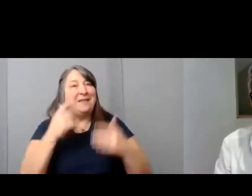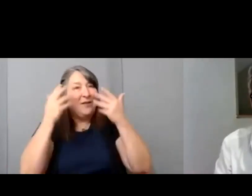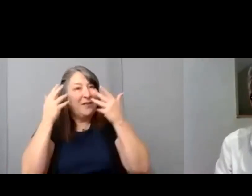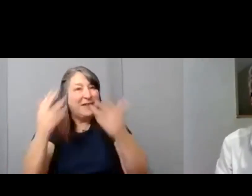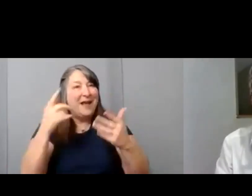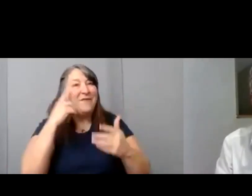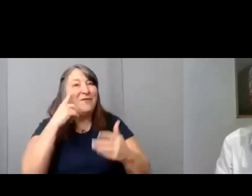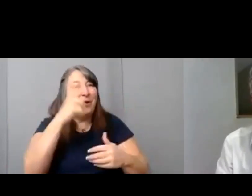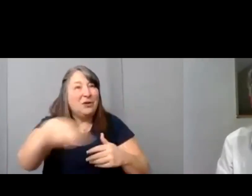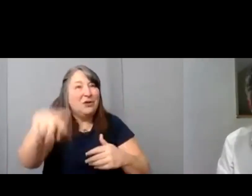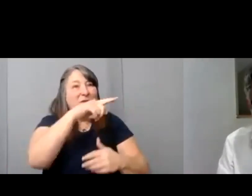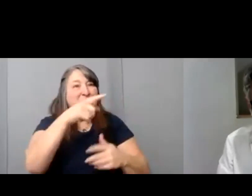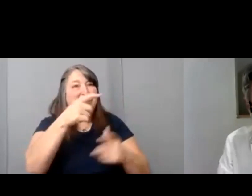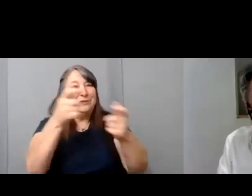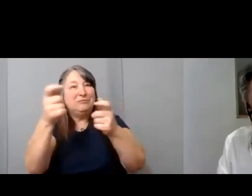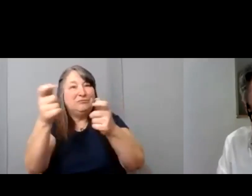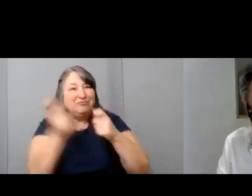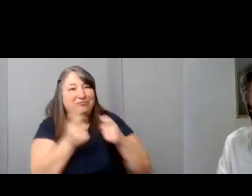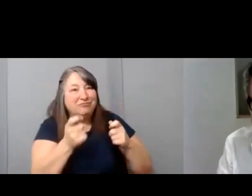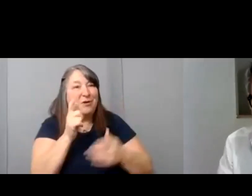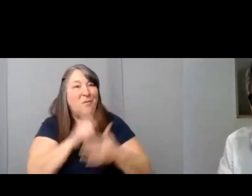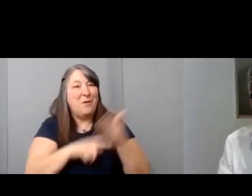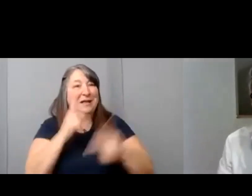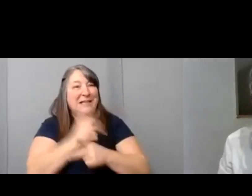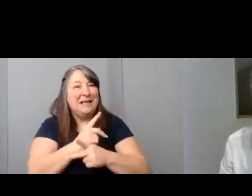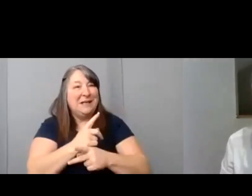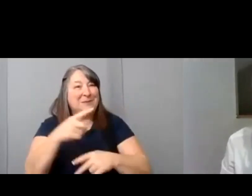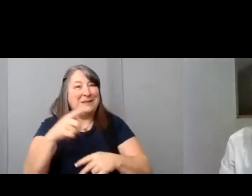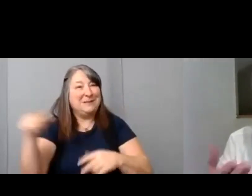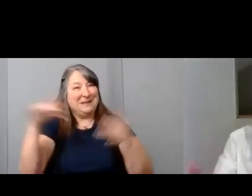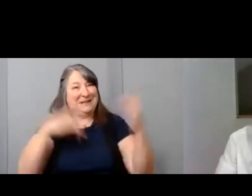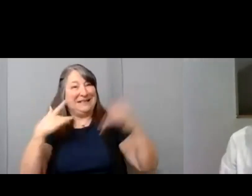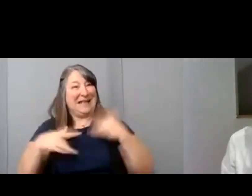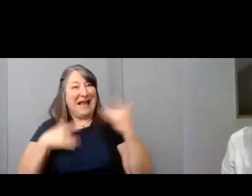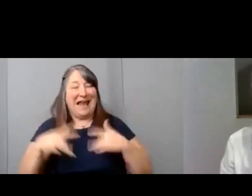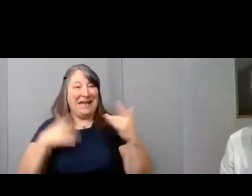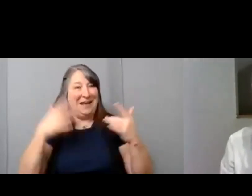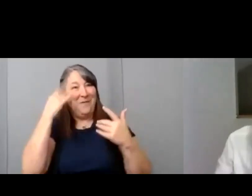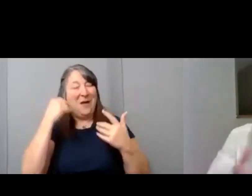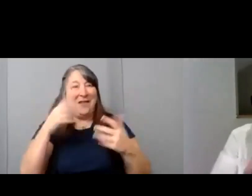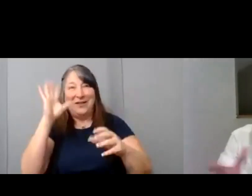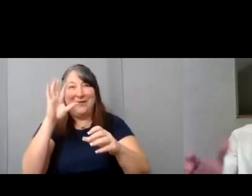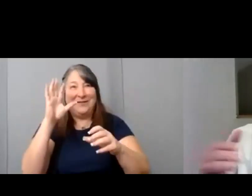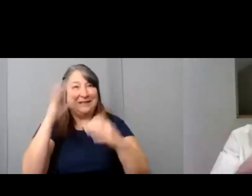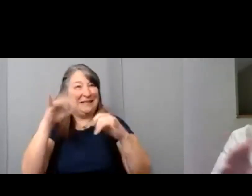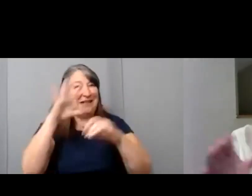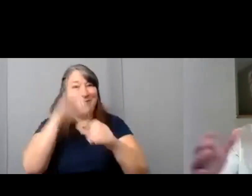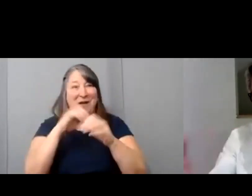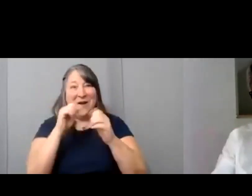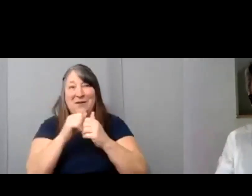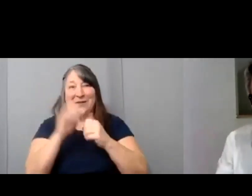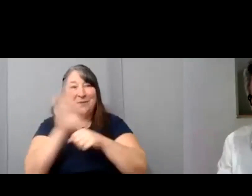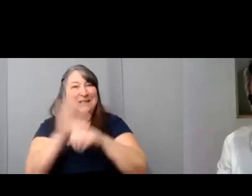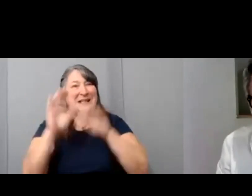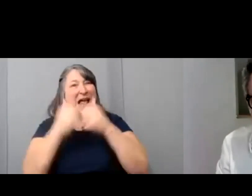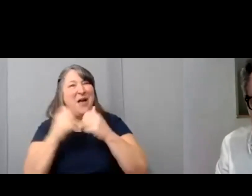keep them excited and um stimulated about the business and and how they were able to negotiate all the things that that